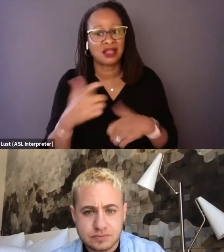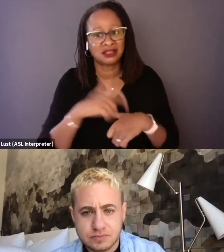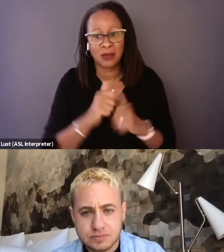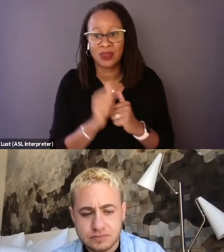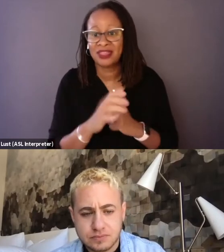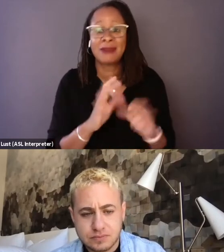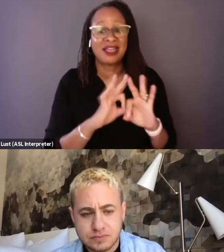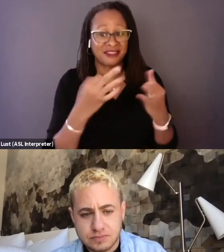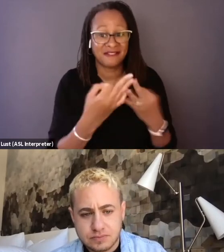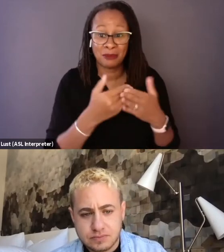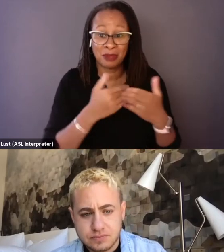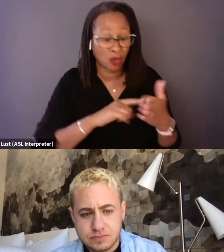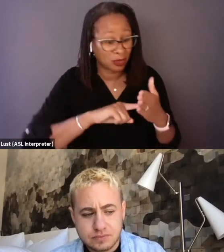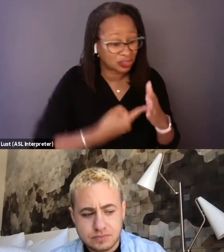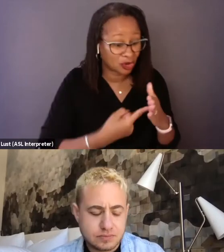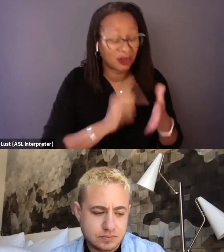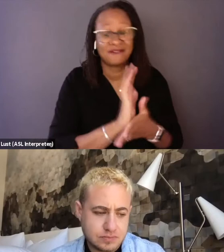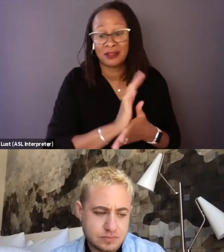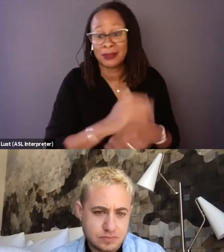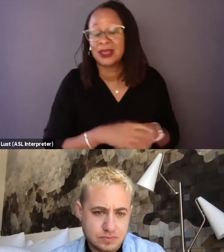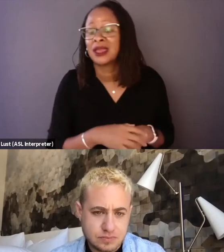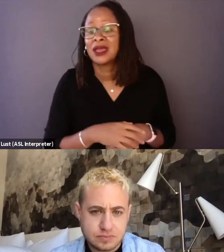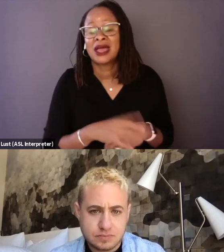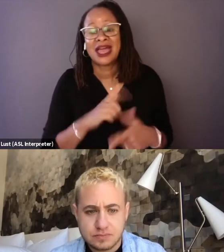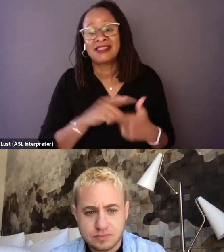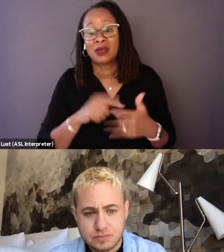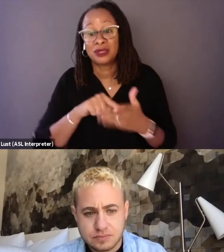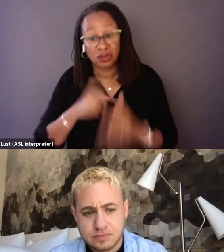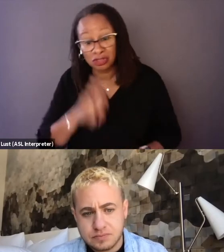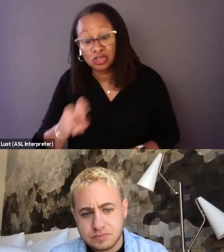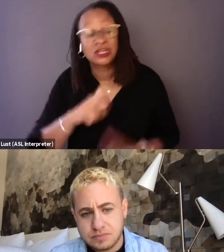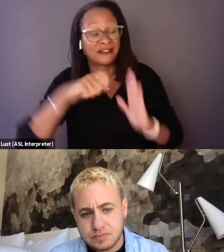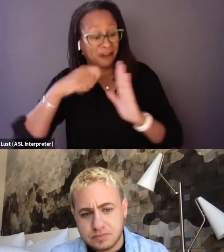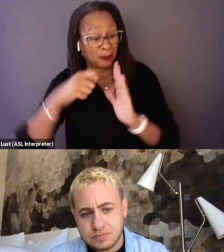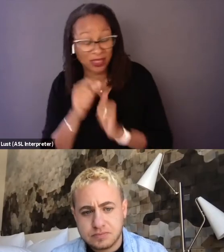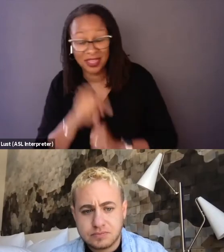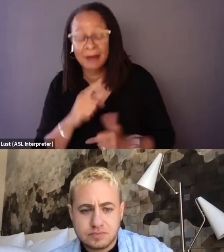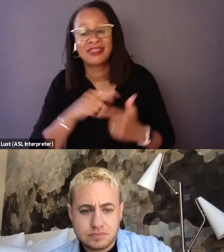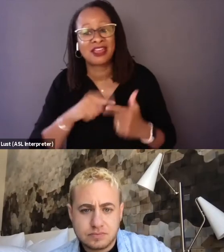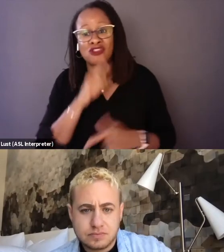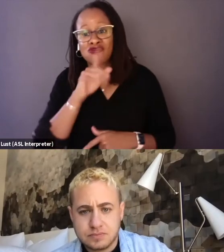before we started filming, and then we started the journey of filming with them. And then we had really, really tough conversations